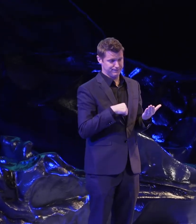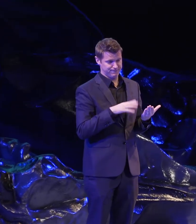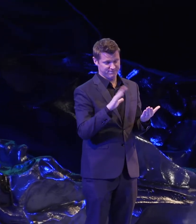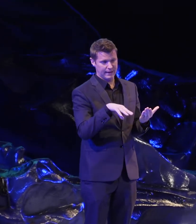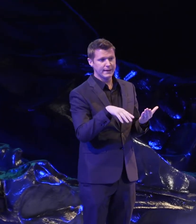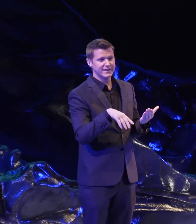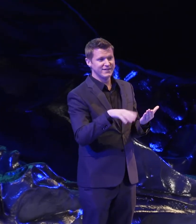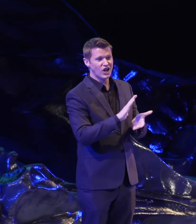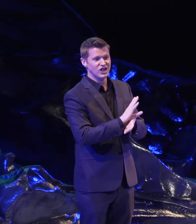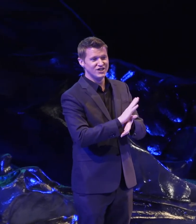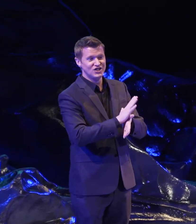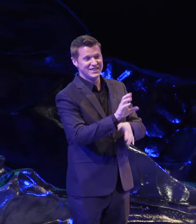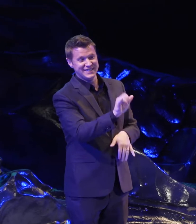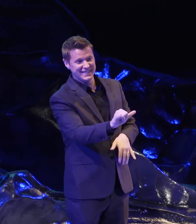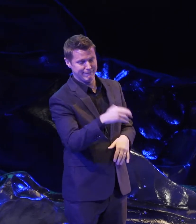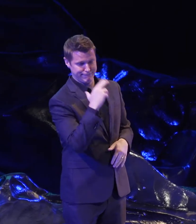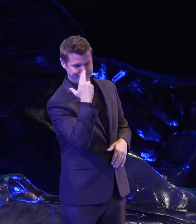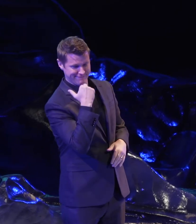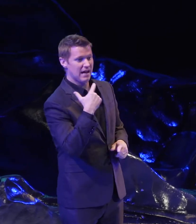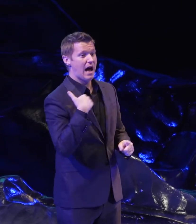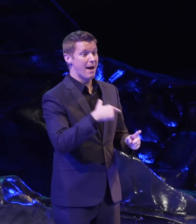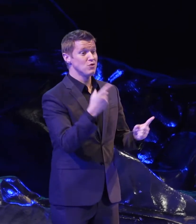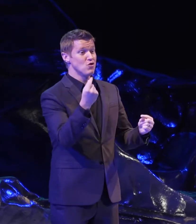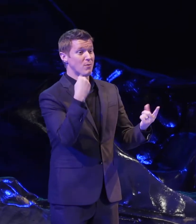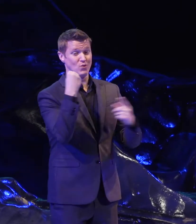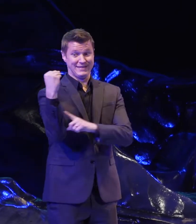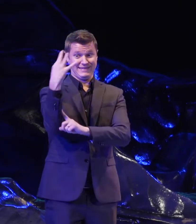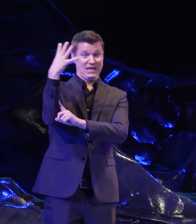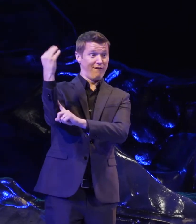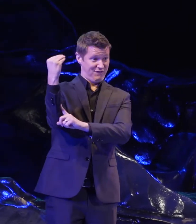I have no shame based on the way I dressed today. So, I'm gonna take a selfie with you all, 'cause I wanna capture this moment.